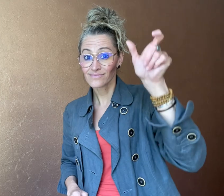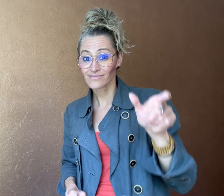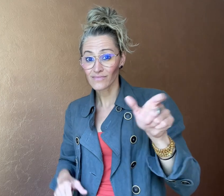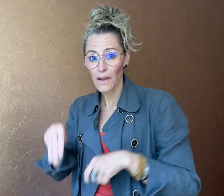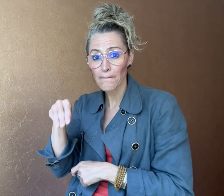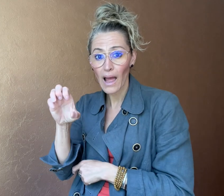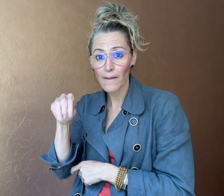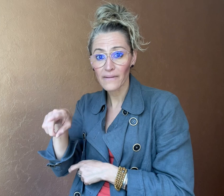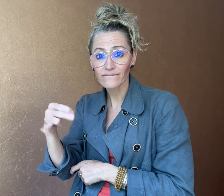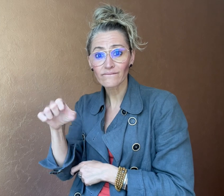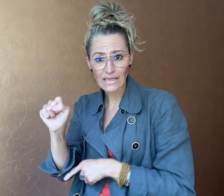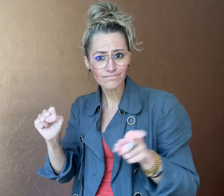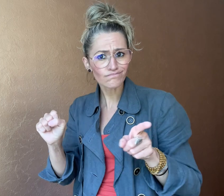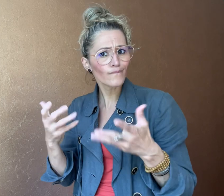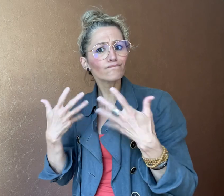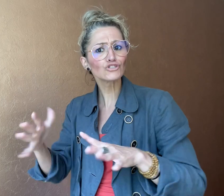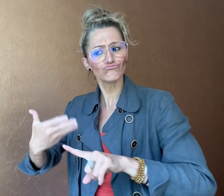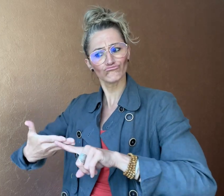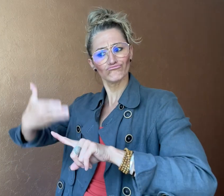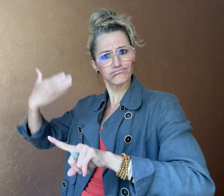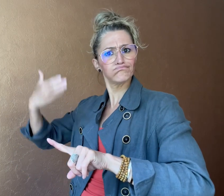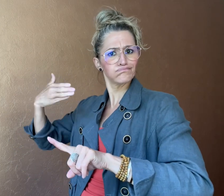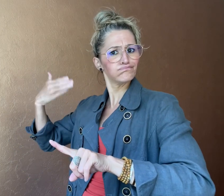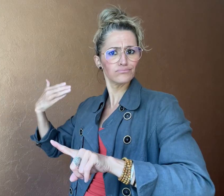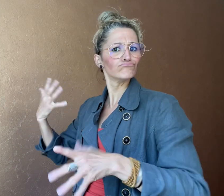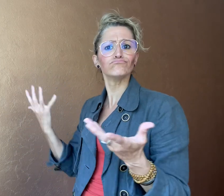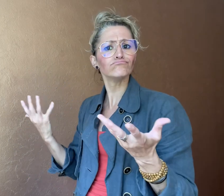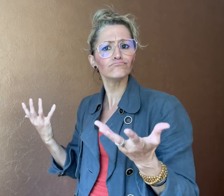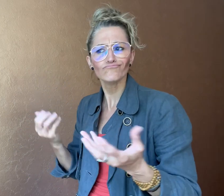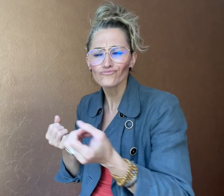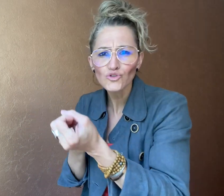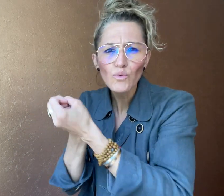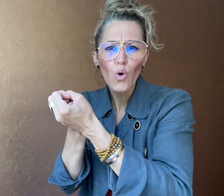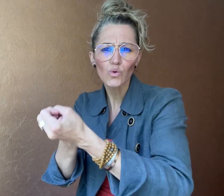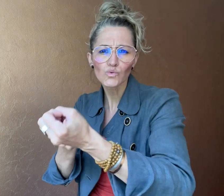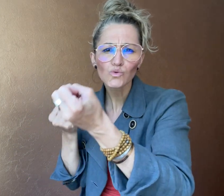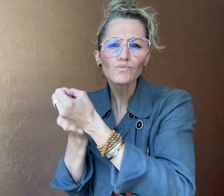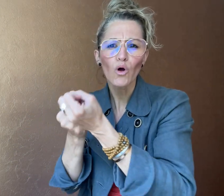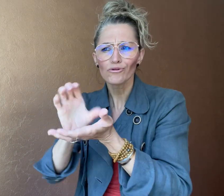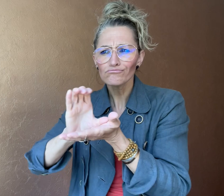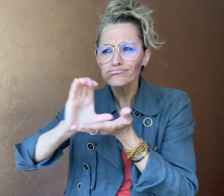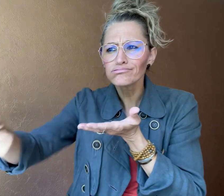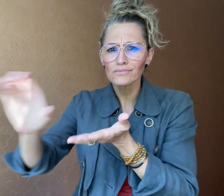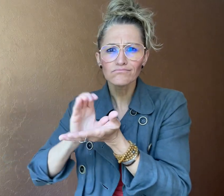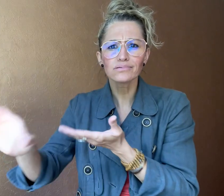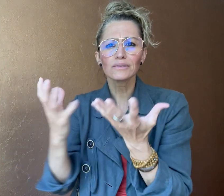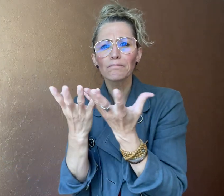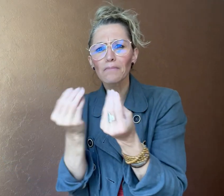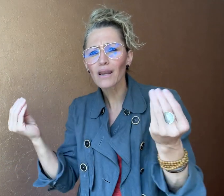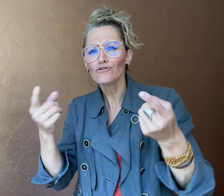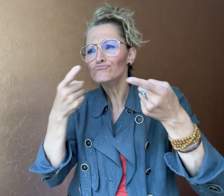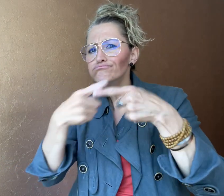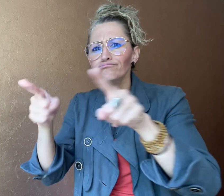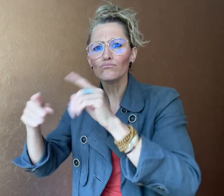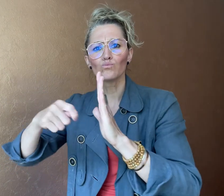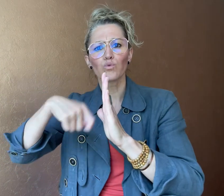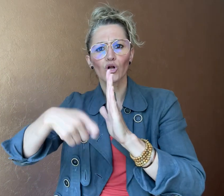Memphis has supported many projects in Ghana in the past,